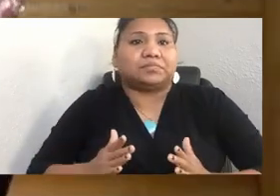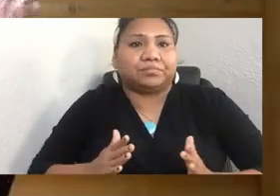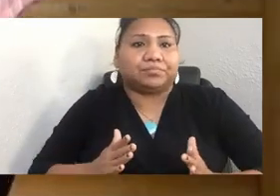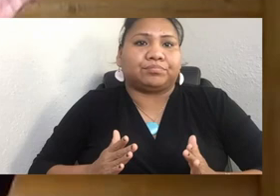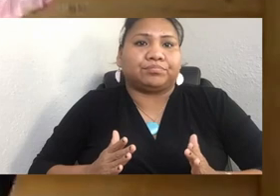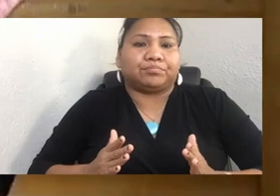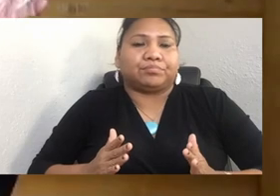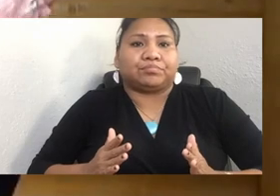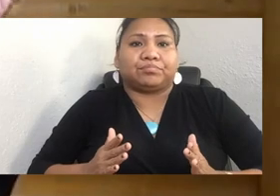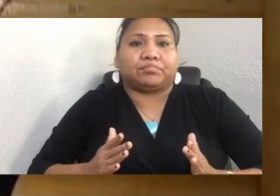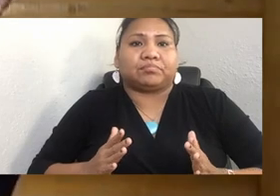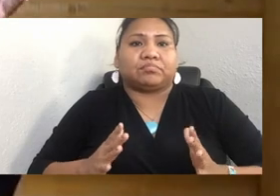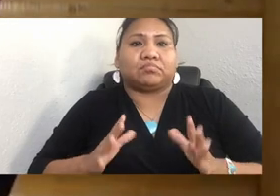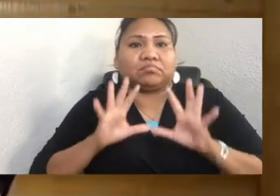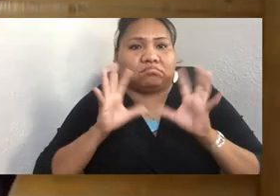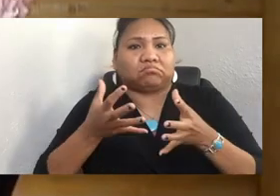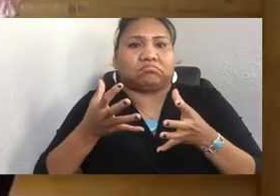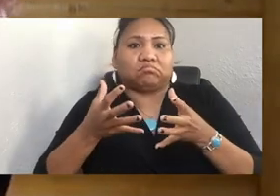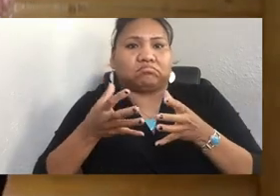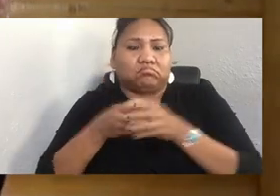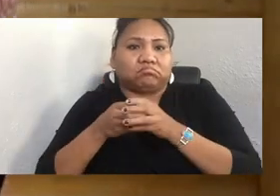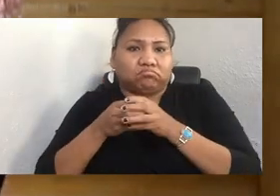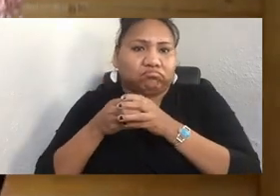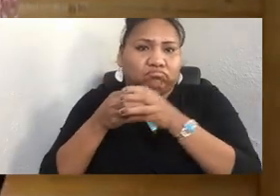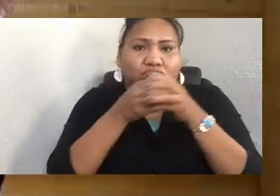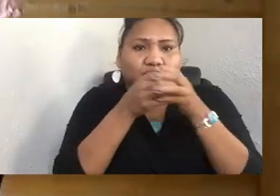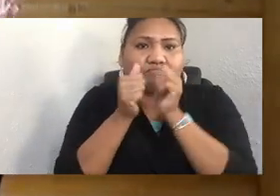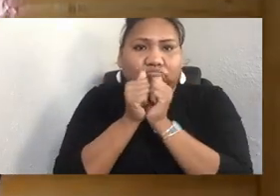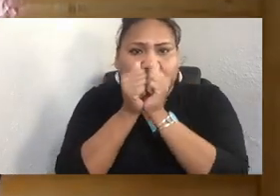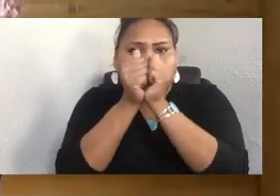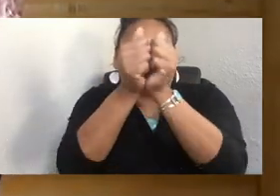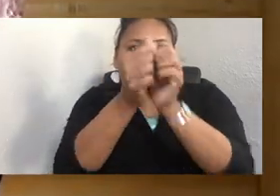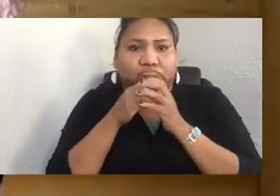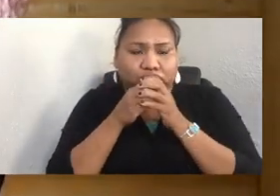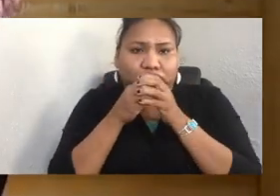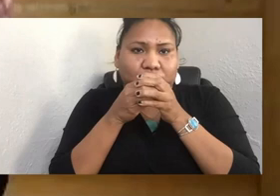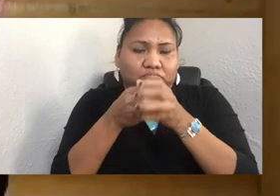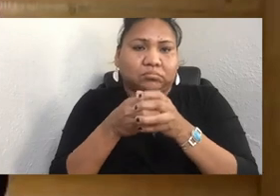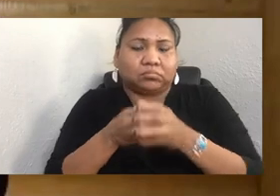It was all of us surviving together